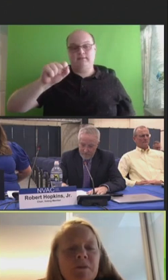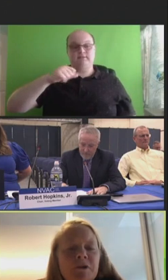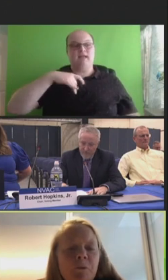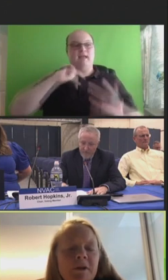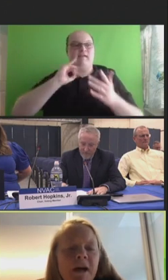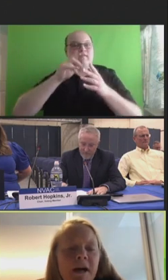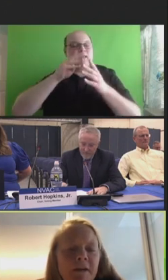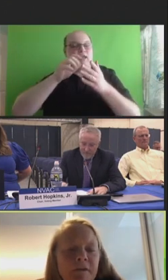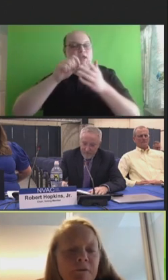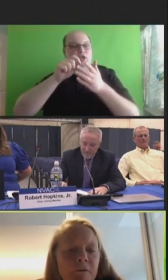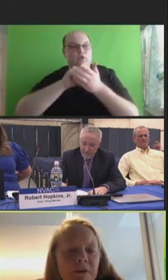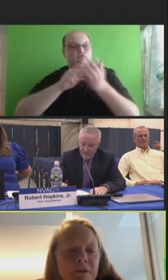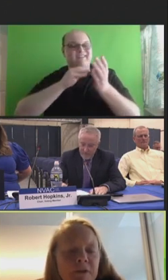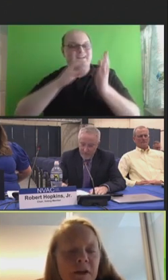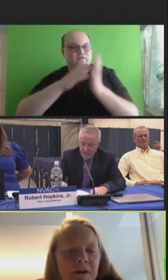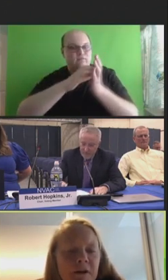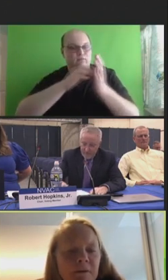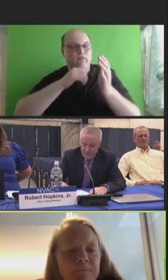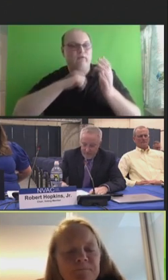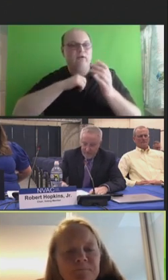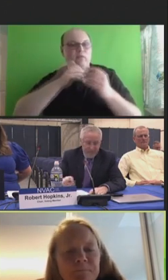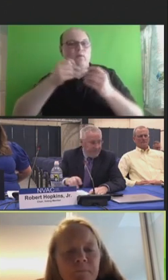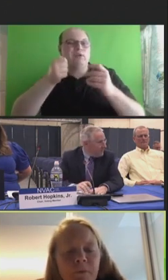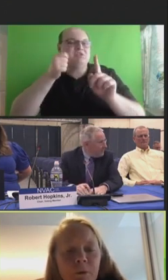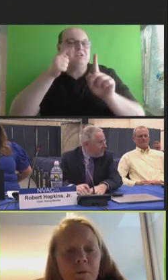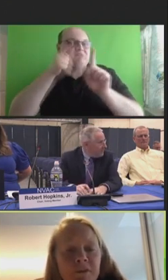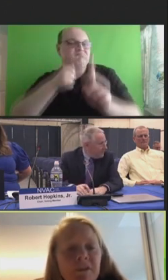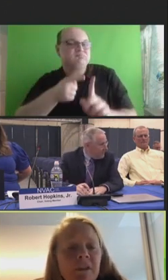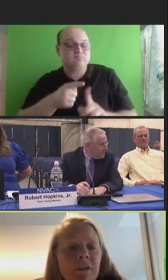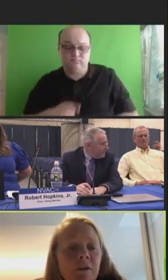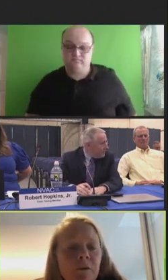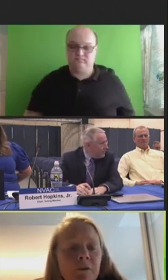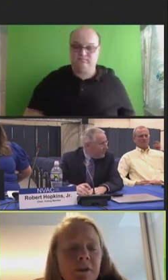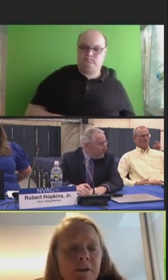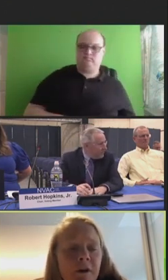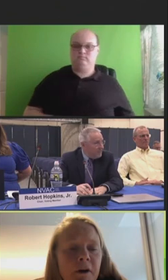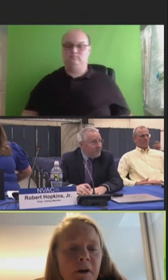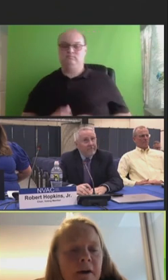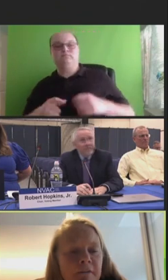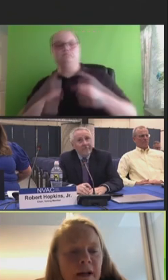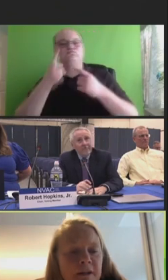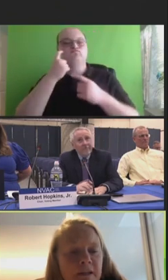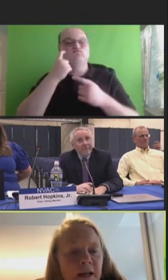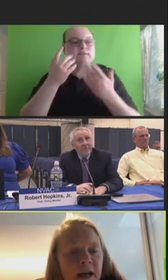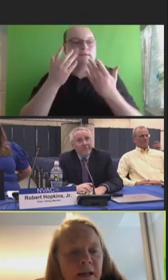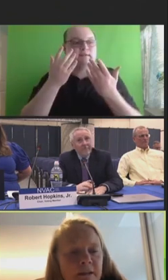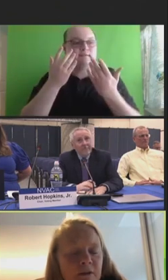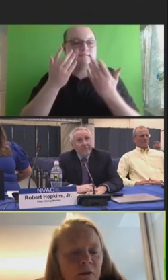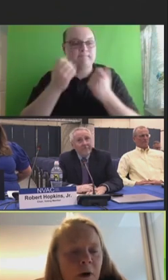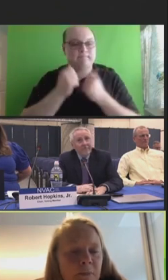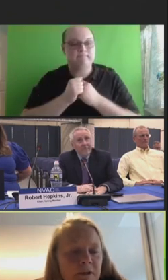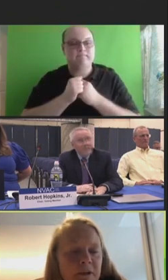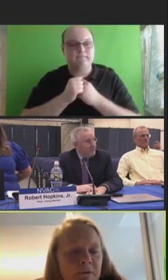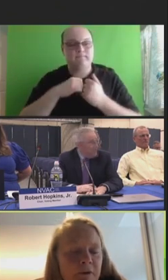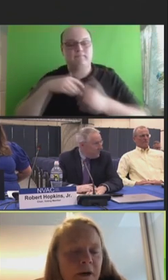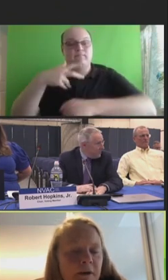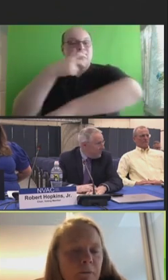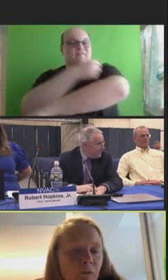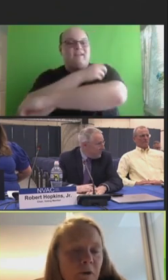I just wanted to highlight a few things here.